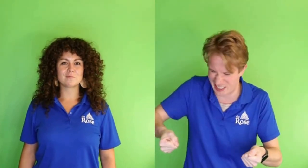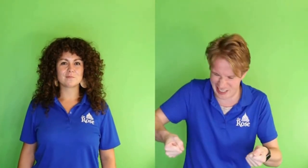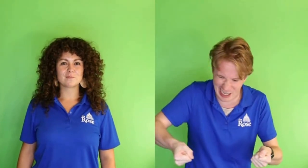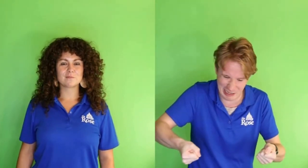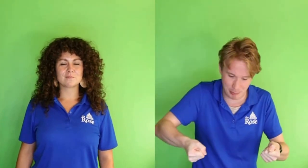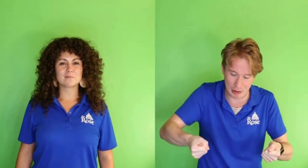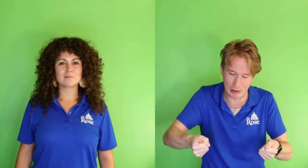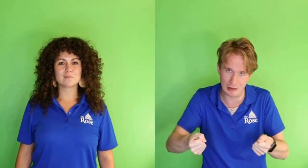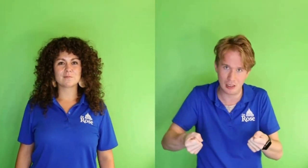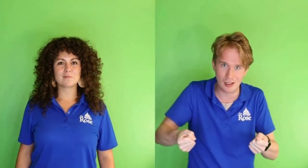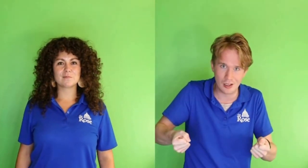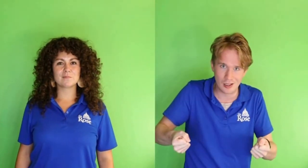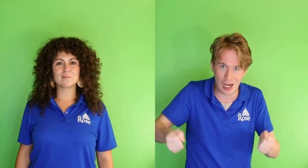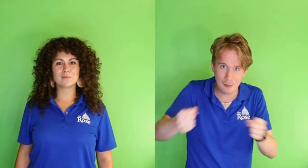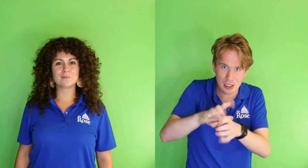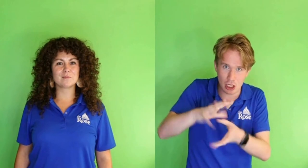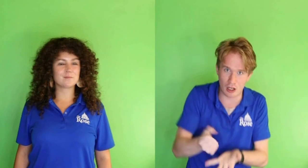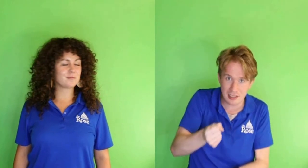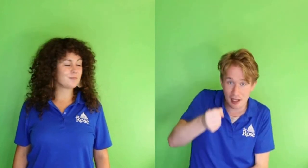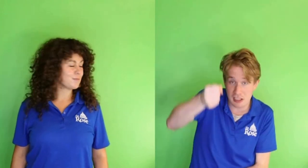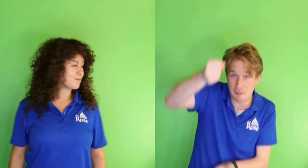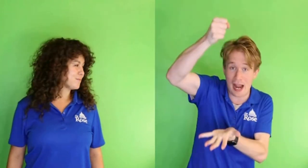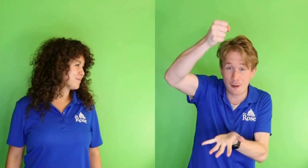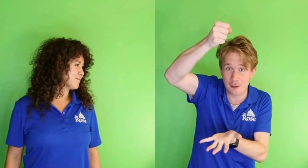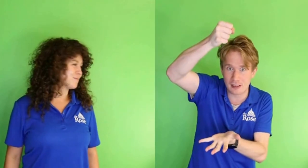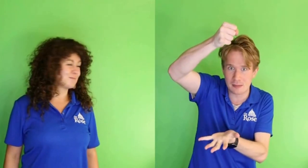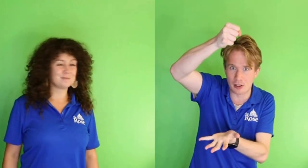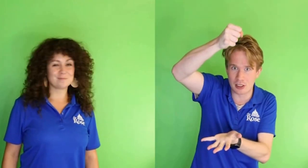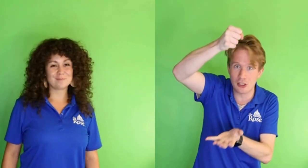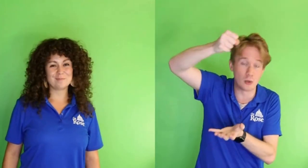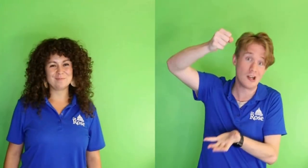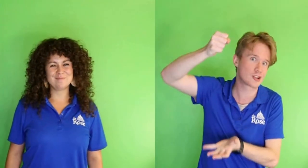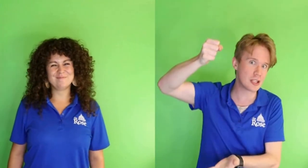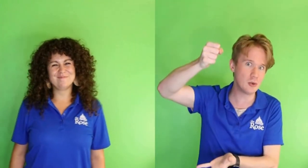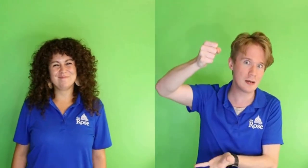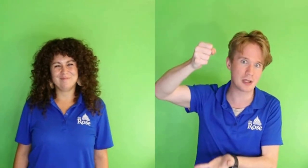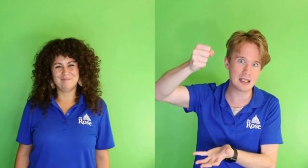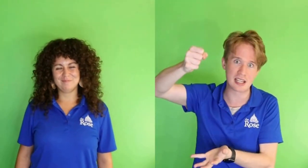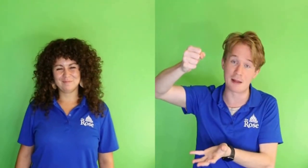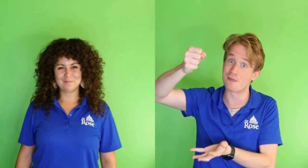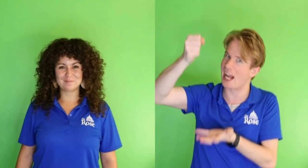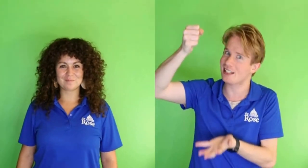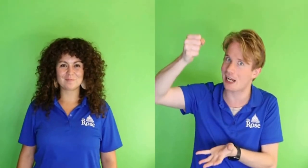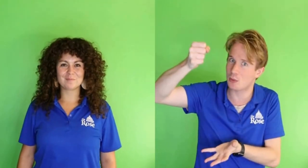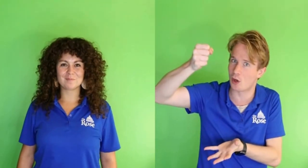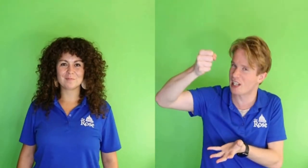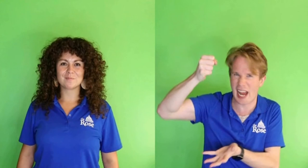A sad ball. I'm gonna toss this bag of feelings balls to you so that you can play this game any time you want.